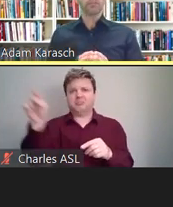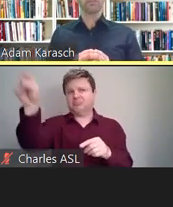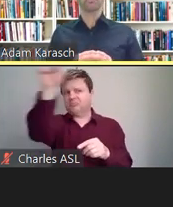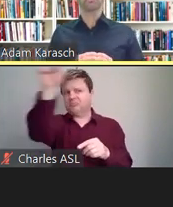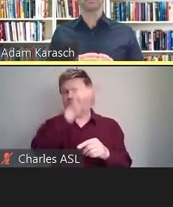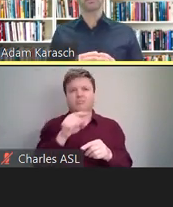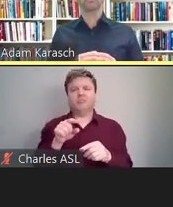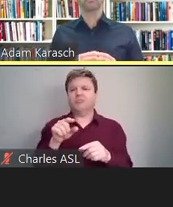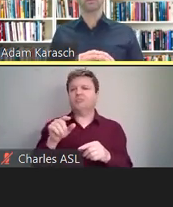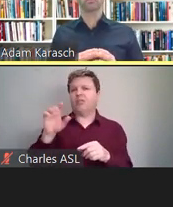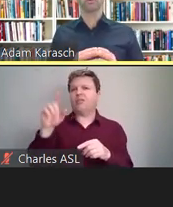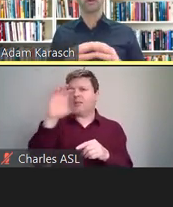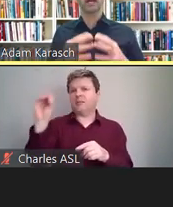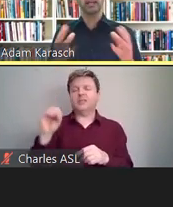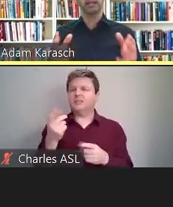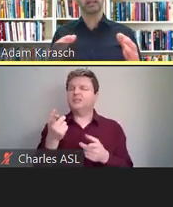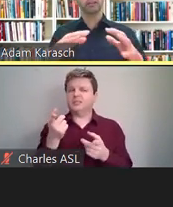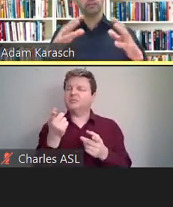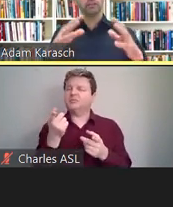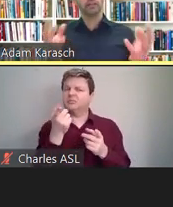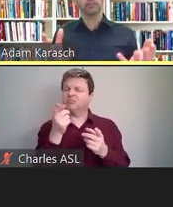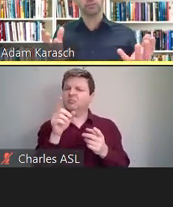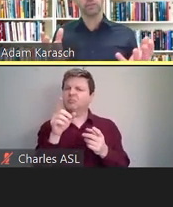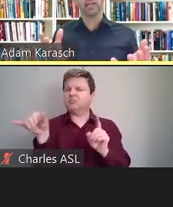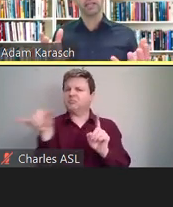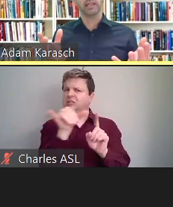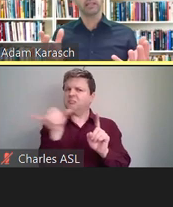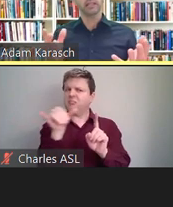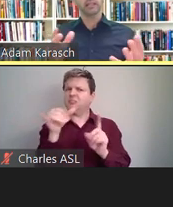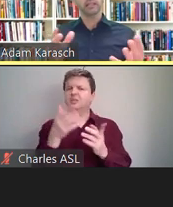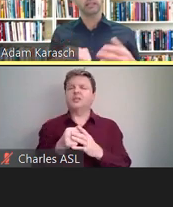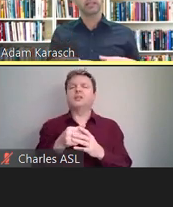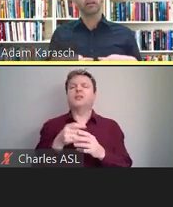So I think what's worth highlighting here is the silver lining, is that all